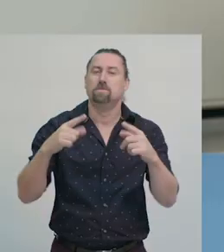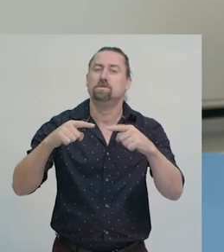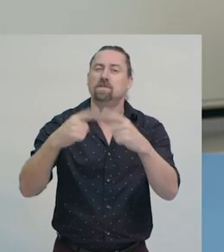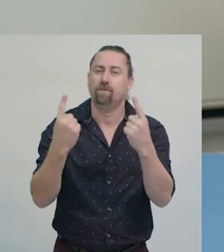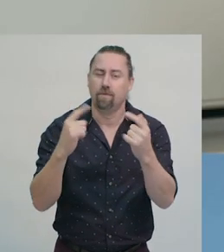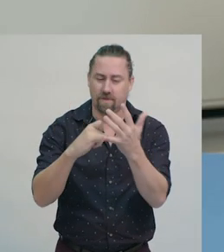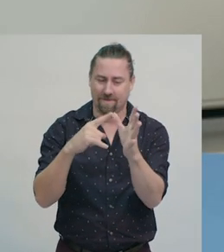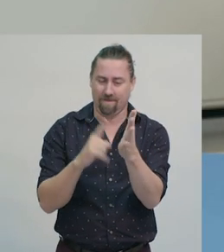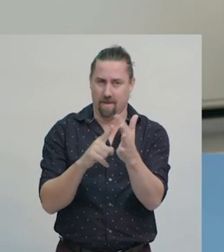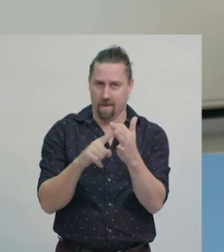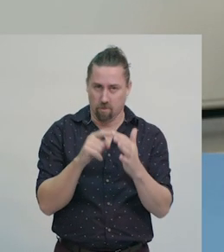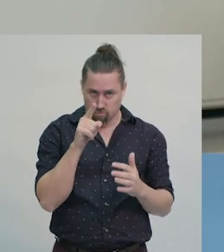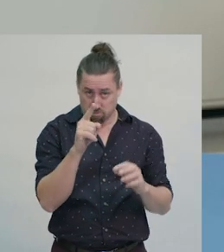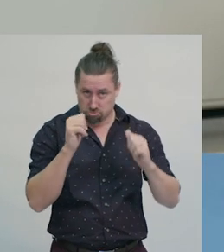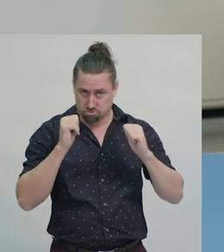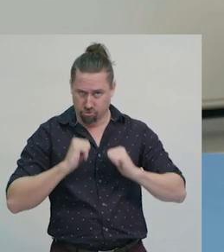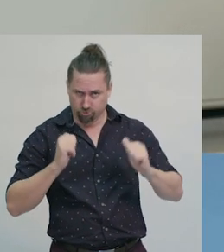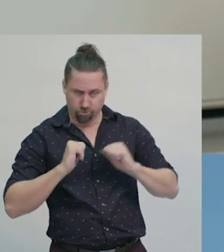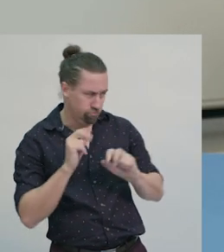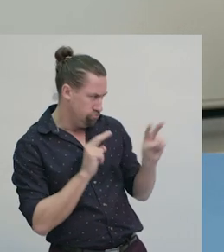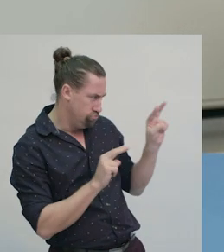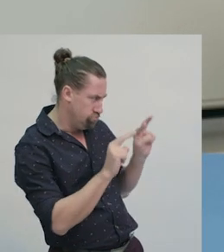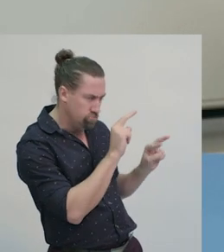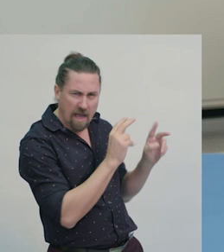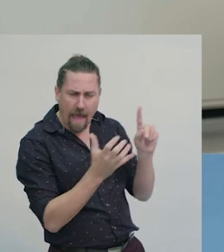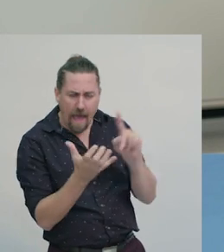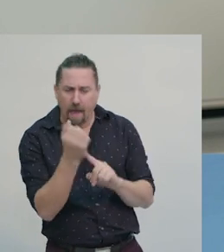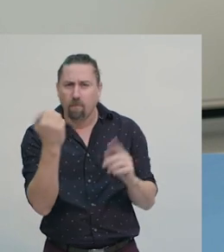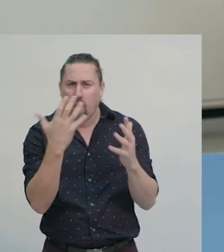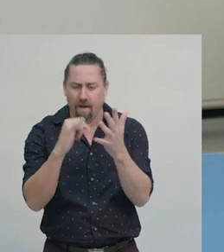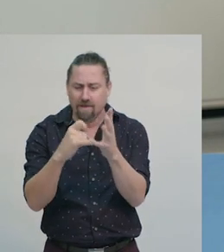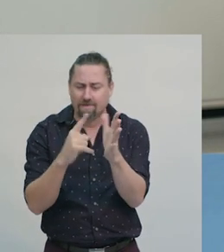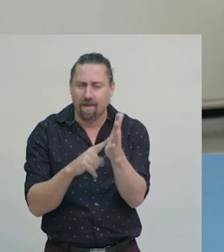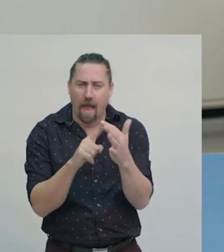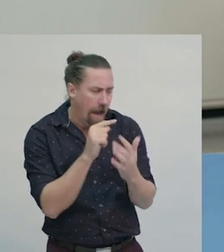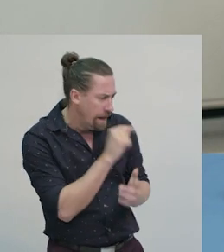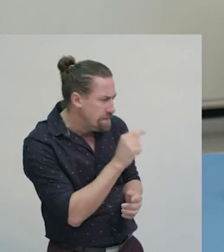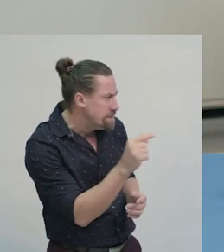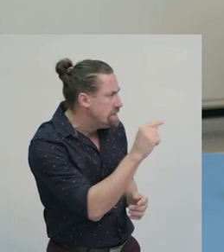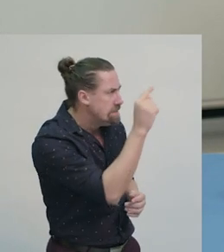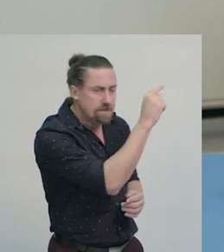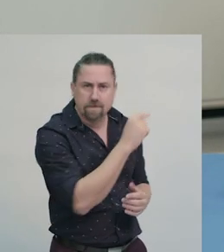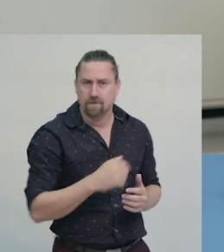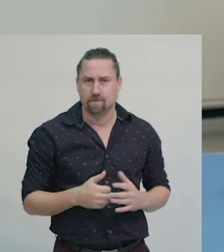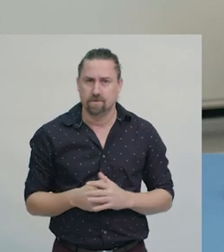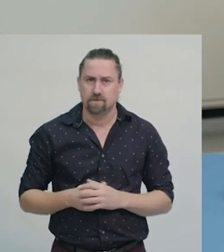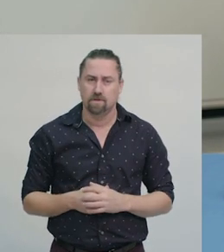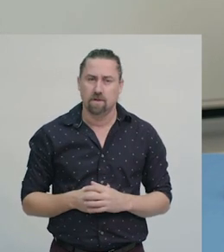Let's use our map-reading skills to find and identify the scale on each of these maps.